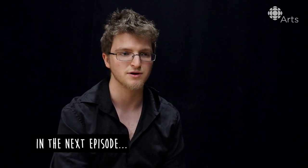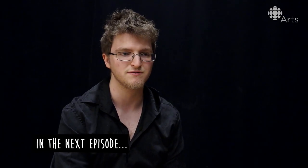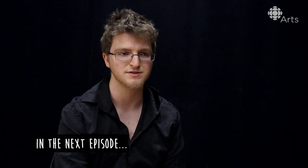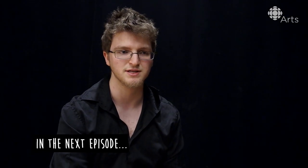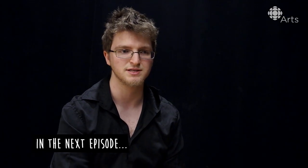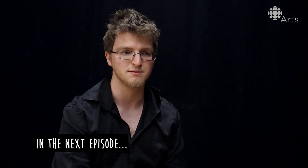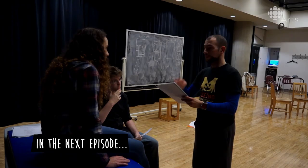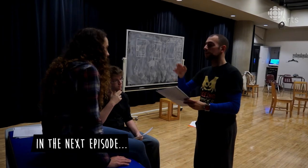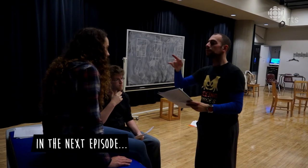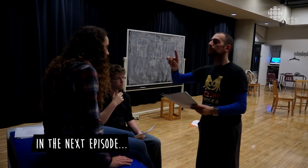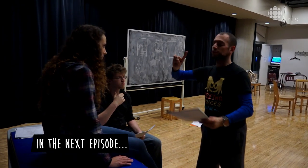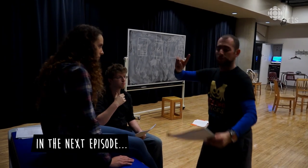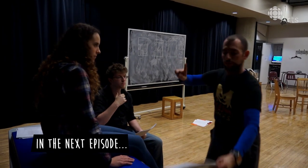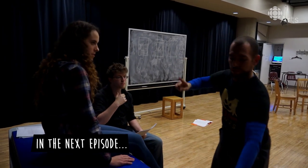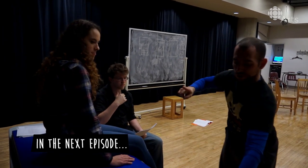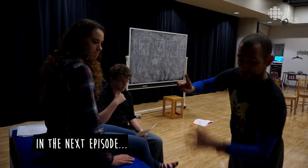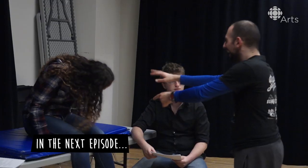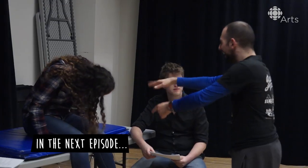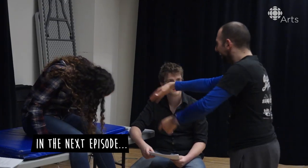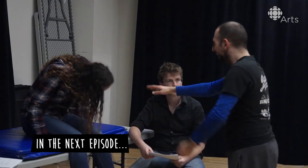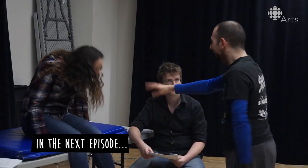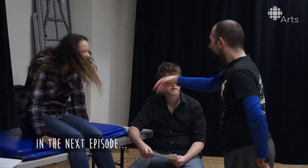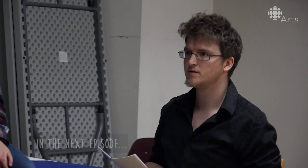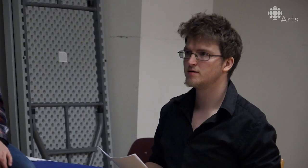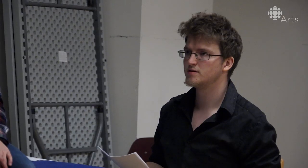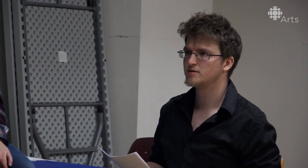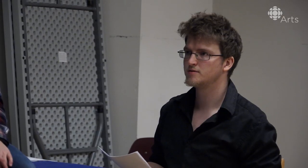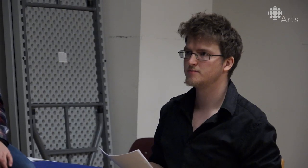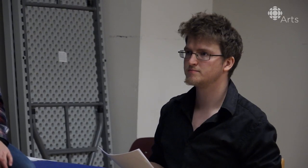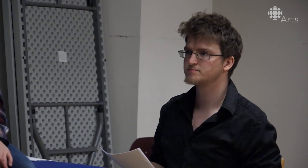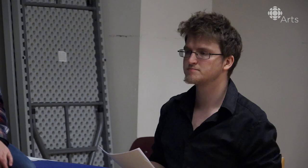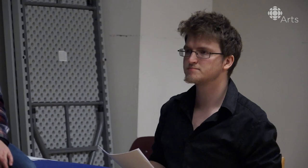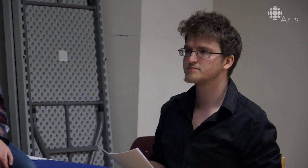we're going to facilitate all groups, at this point in time. I'm not a hundred percent sure.